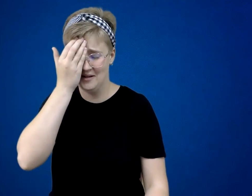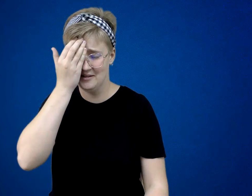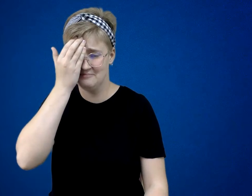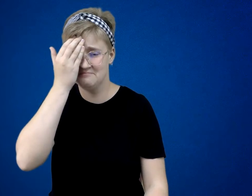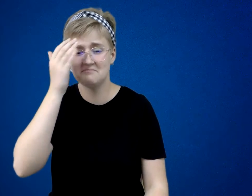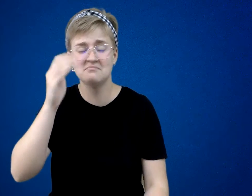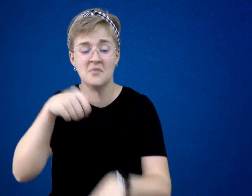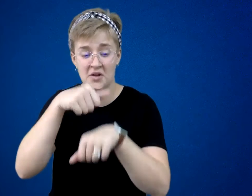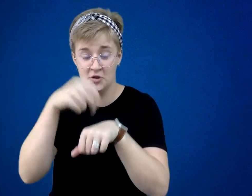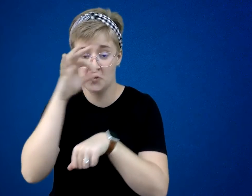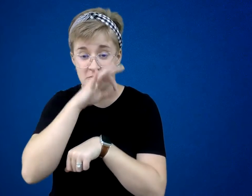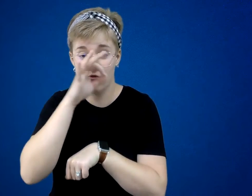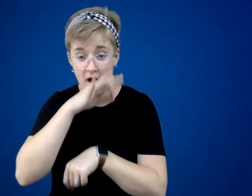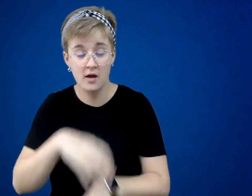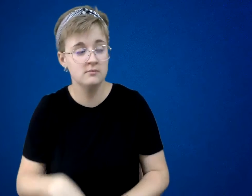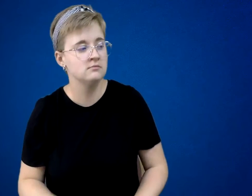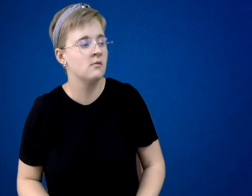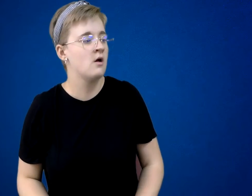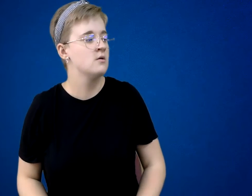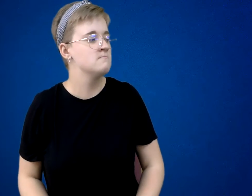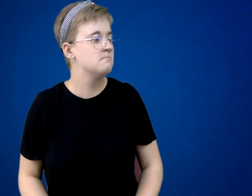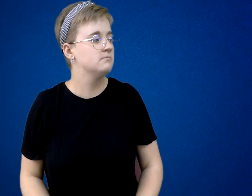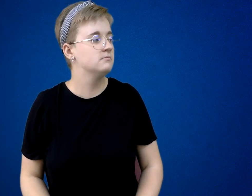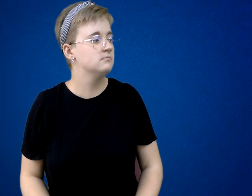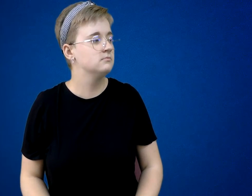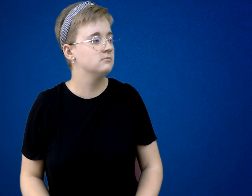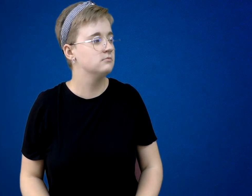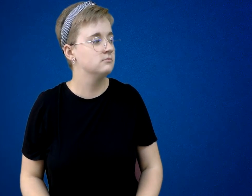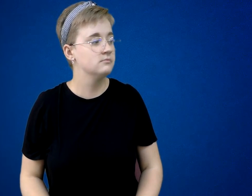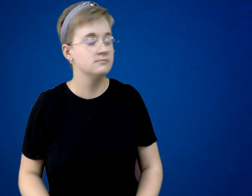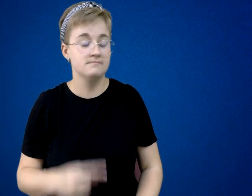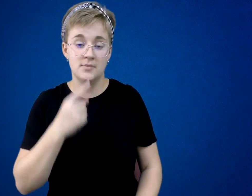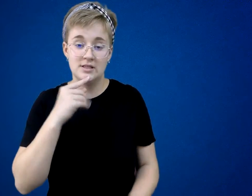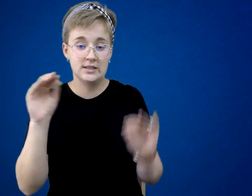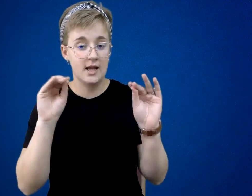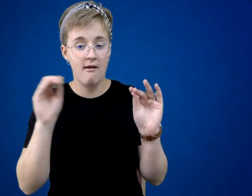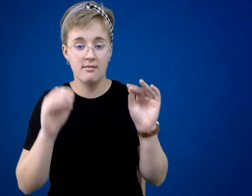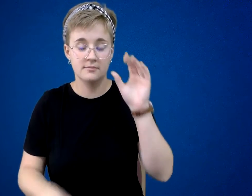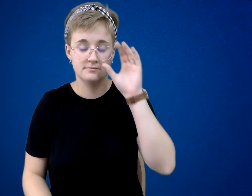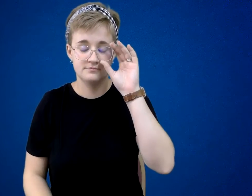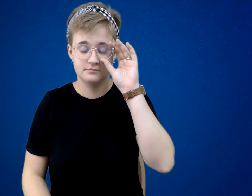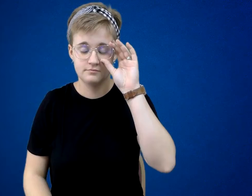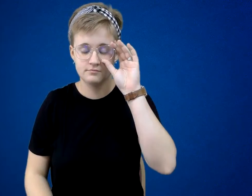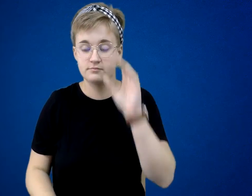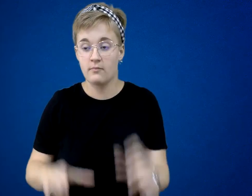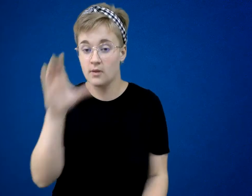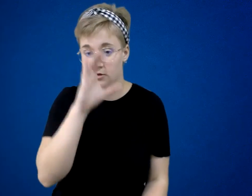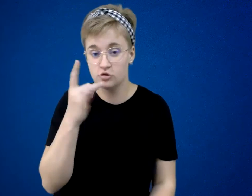Stone Fox stood tall in the darkness and said nothing. Searchlight barked outside.